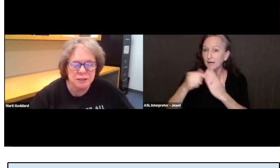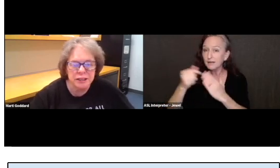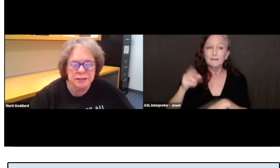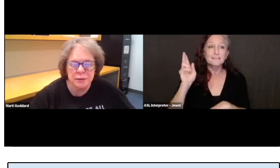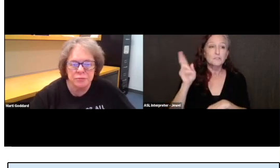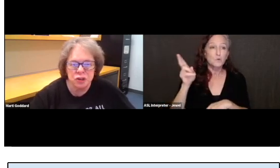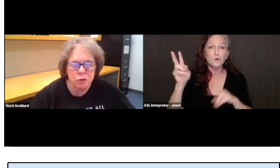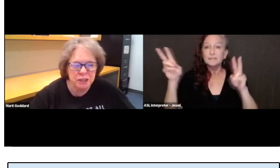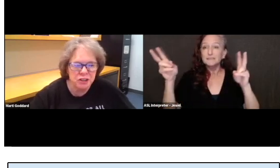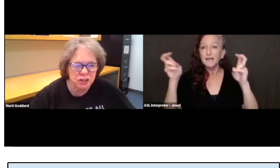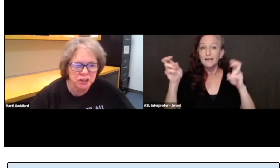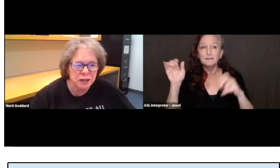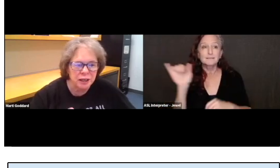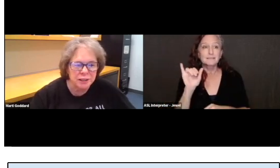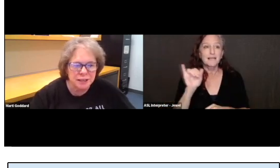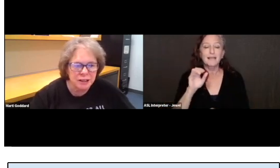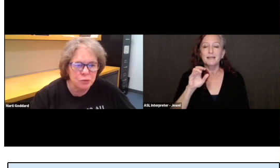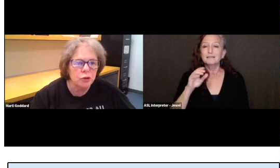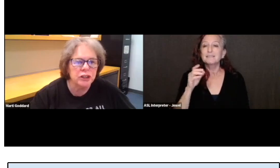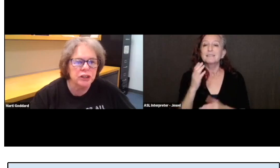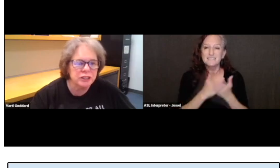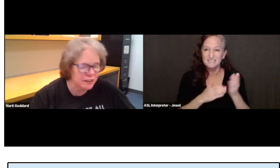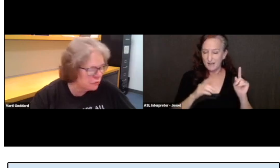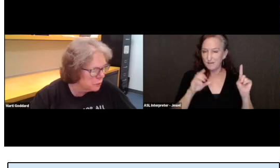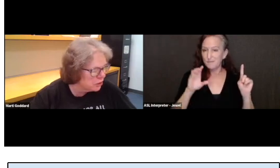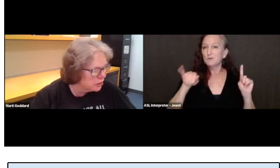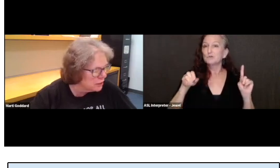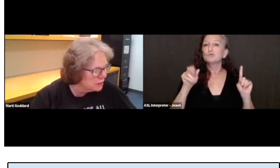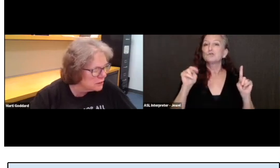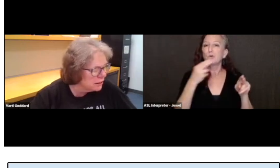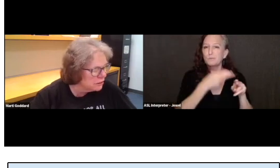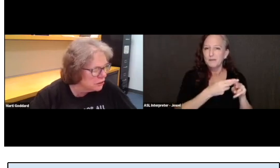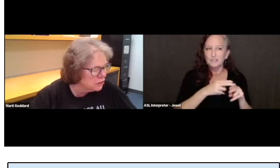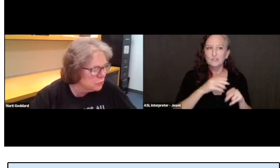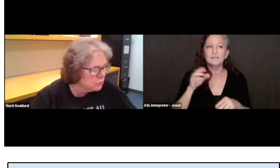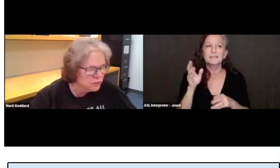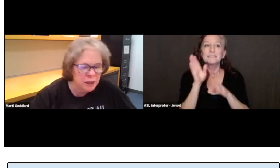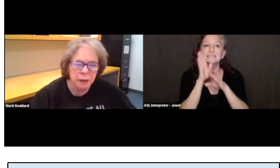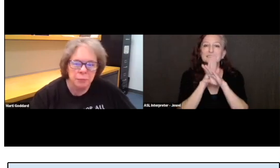like some Joan mentioned Silent Worker, Deaf Americans, Silent News.